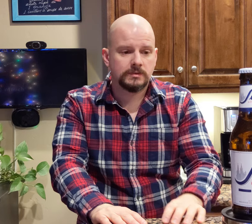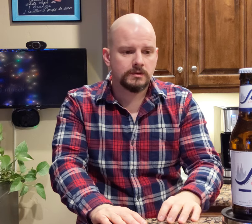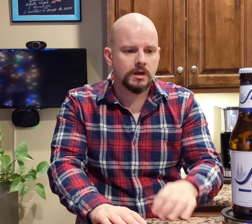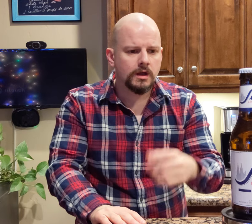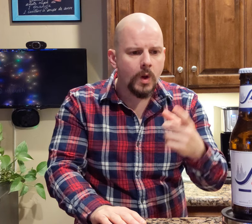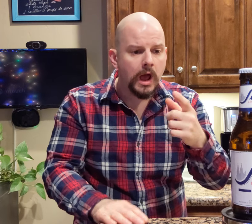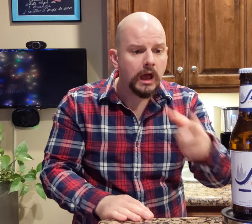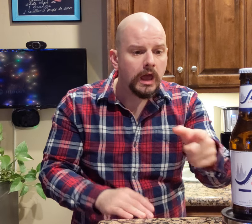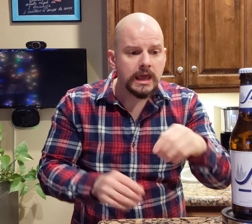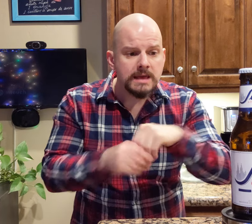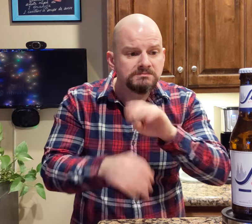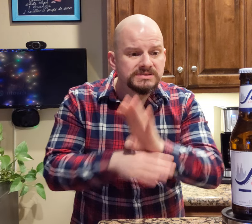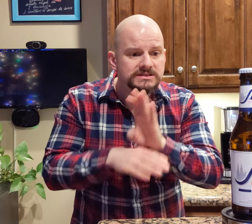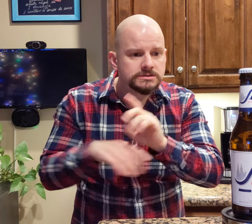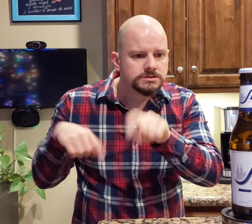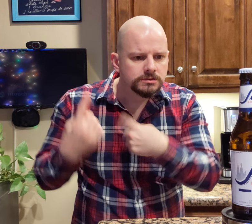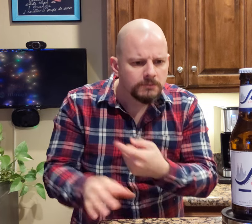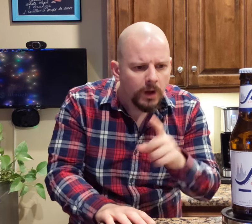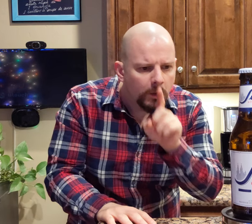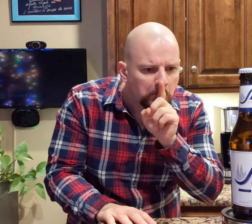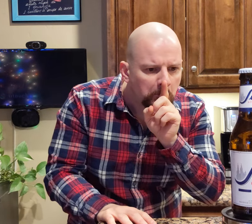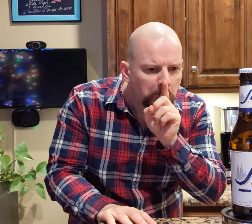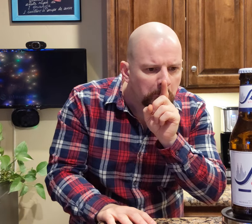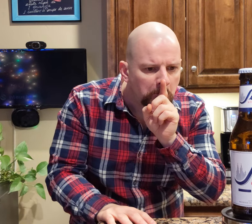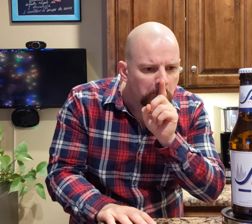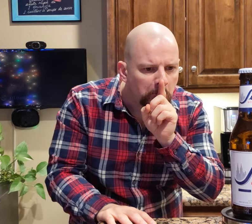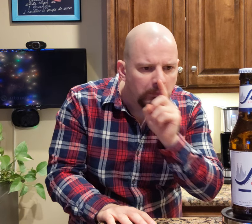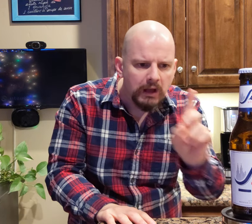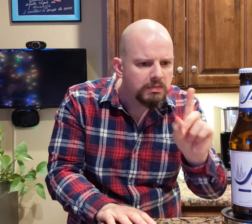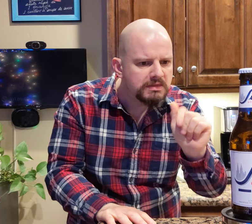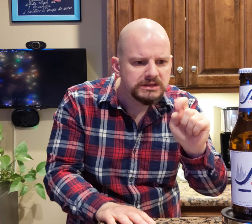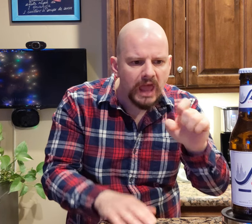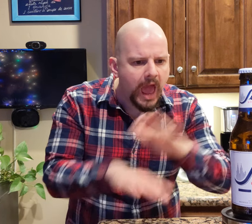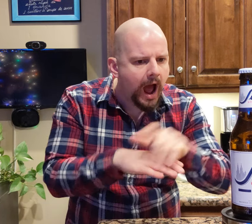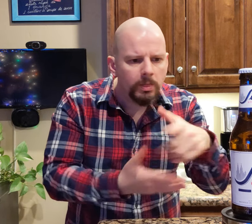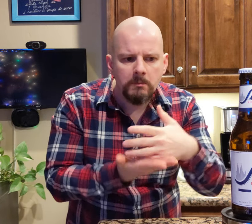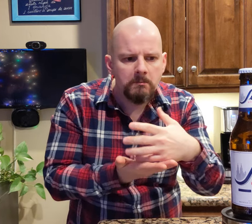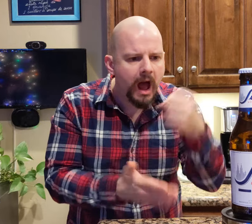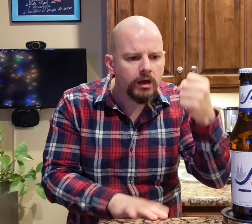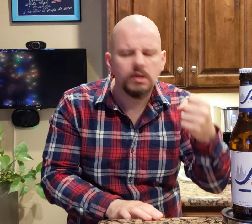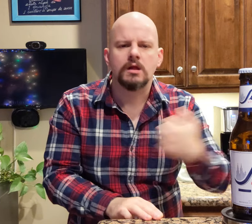This has been in business since... It doesn't say, there's no date on the bottle.